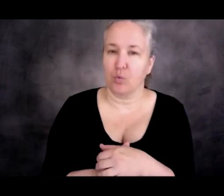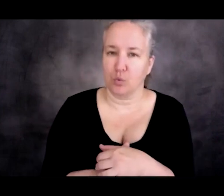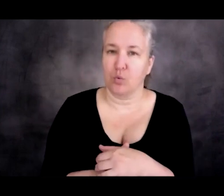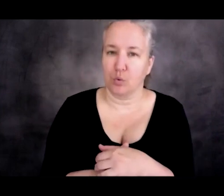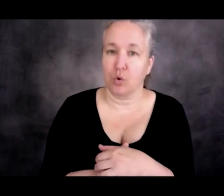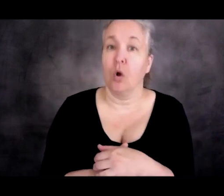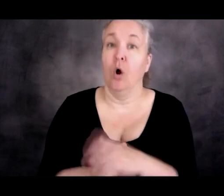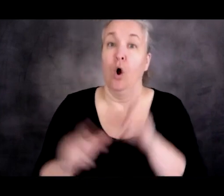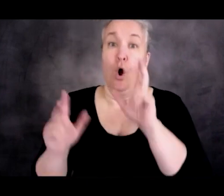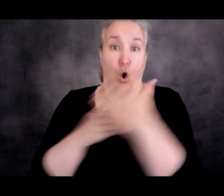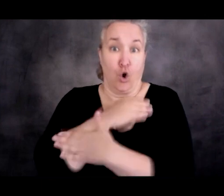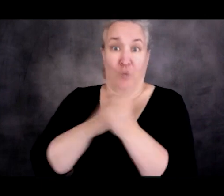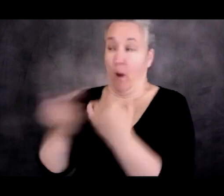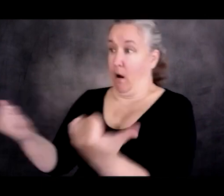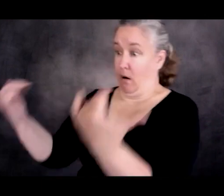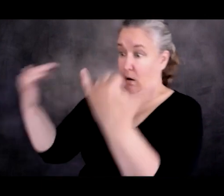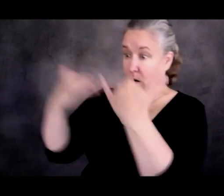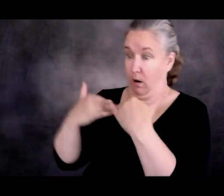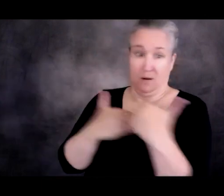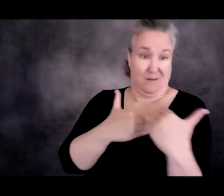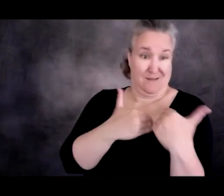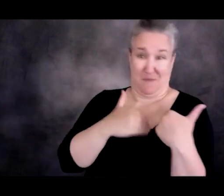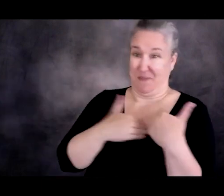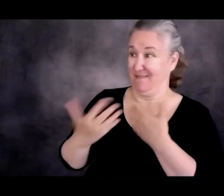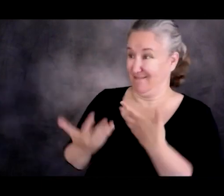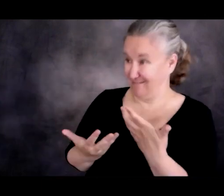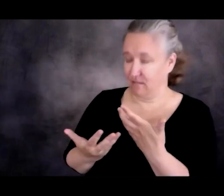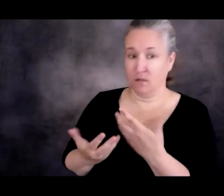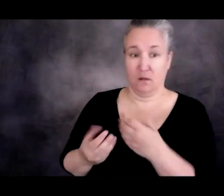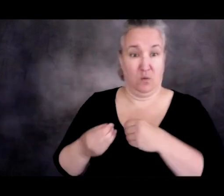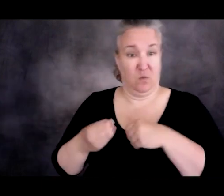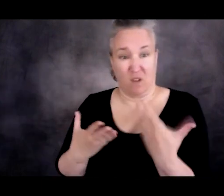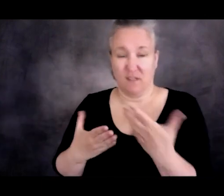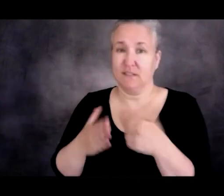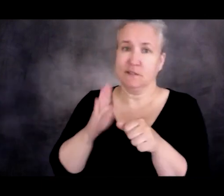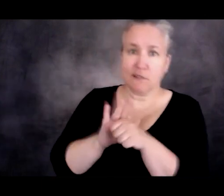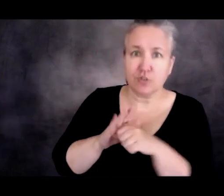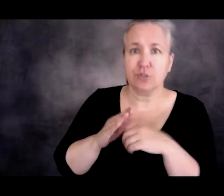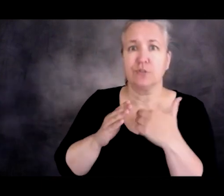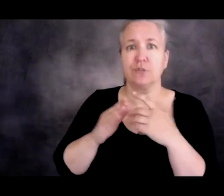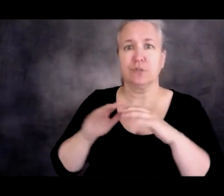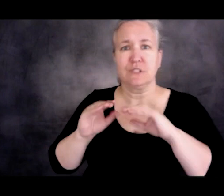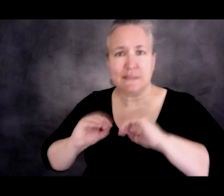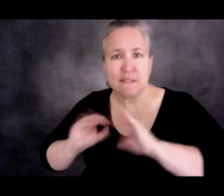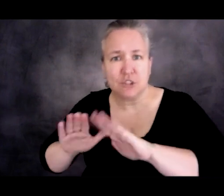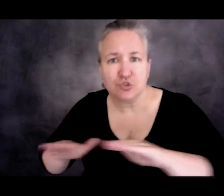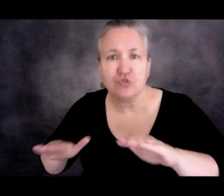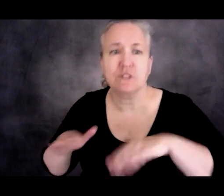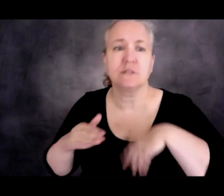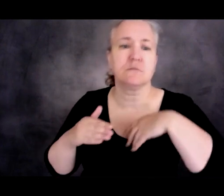is, again, to provide a place, allow the provision of food, provision of shelter, education for children.